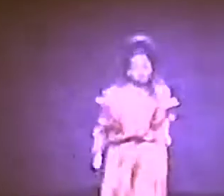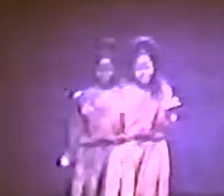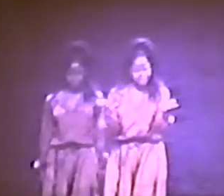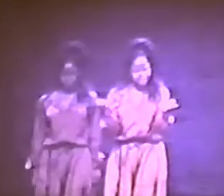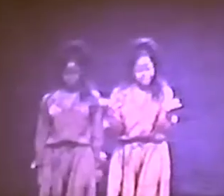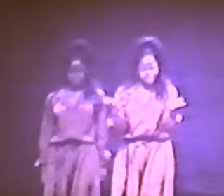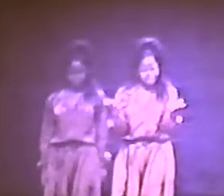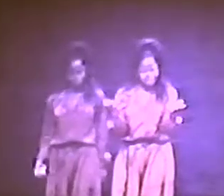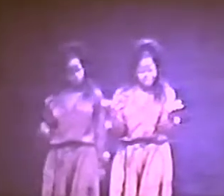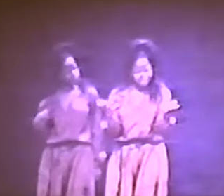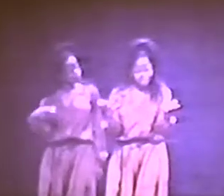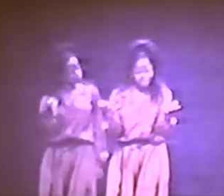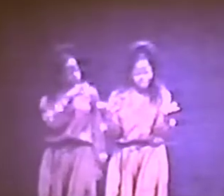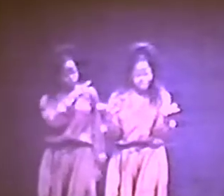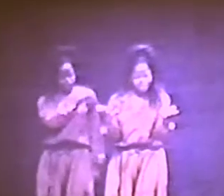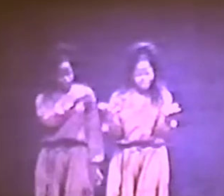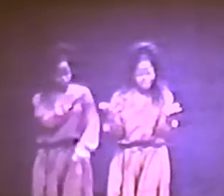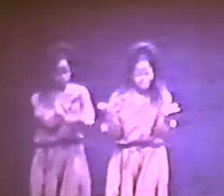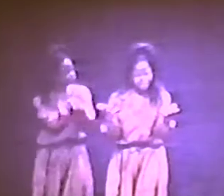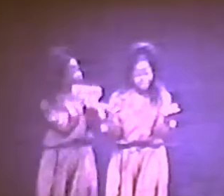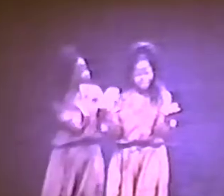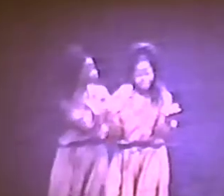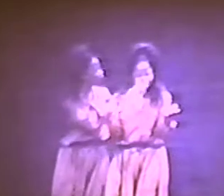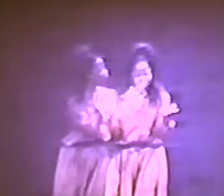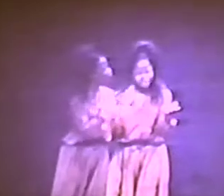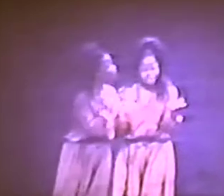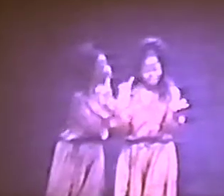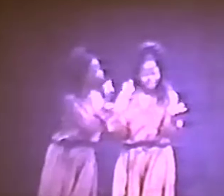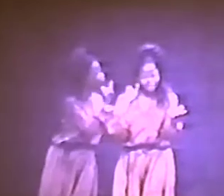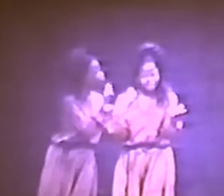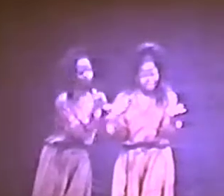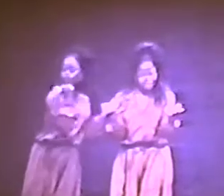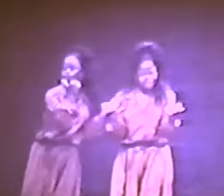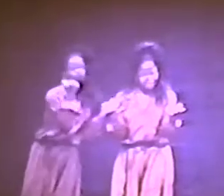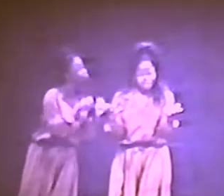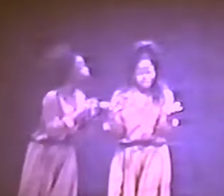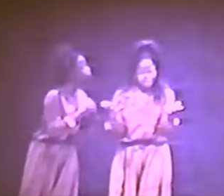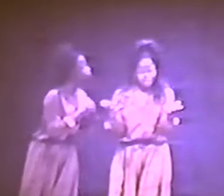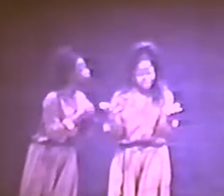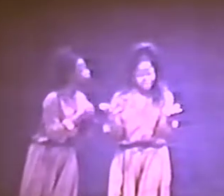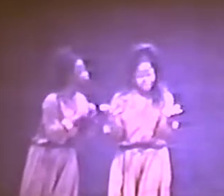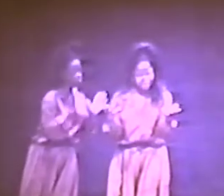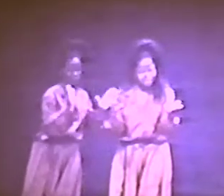TRYIN' TO GET ALL INTO MY BUSINESS. I LOVE TOUSSAINT.